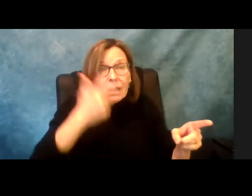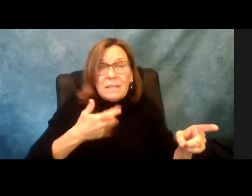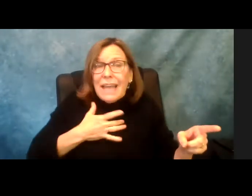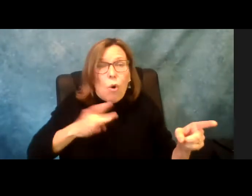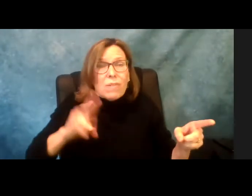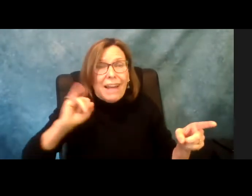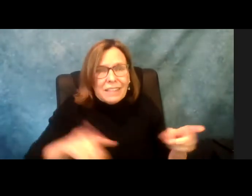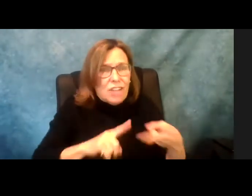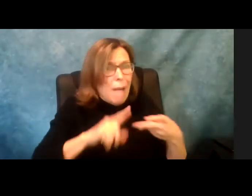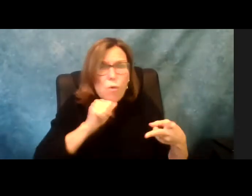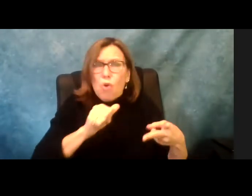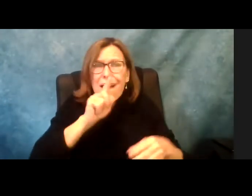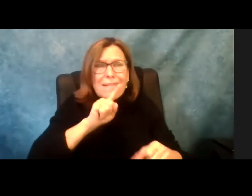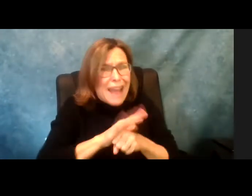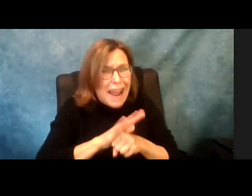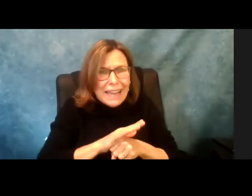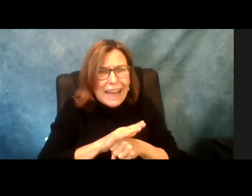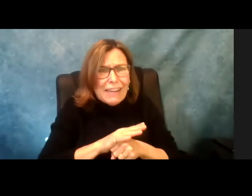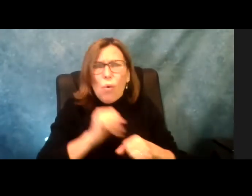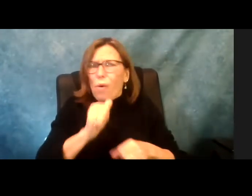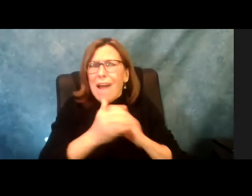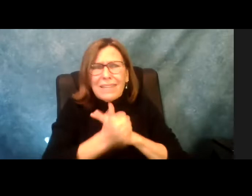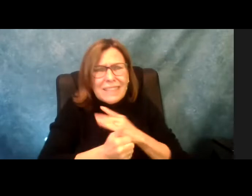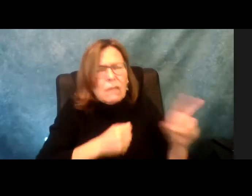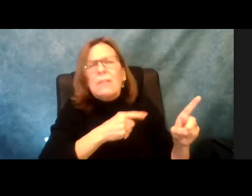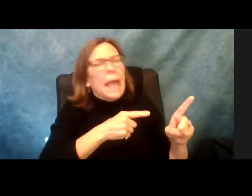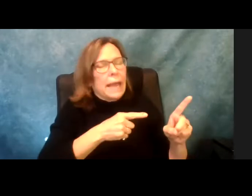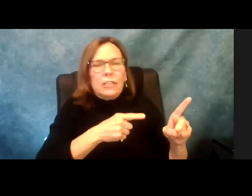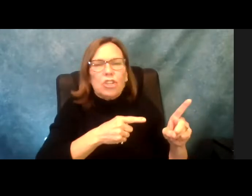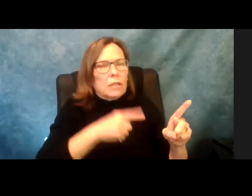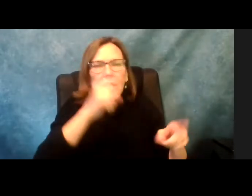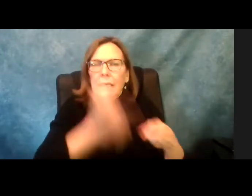60% talk about the economic stability as the reason they can't stay on the job. Not because they don't like it.